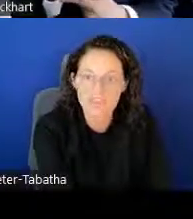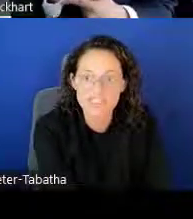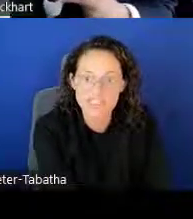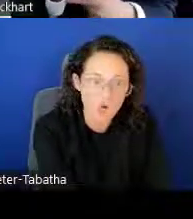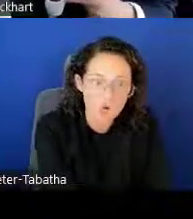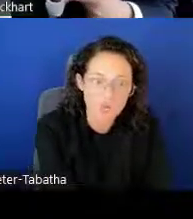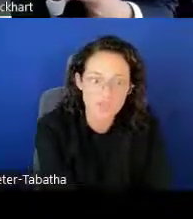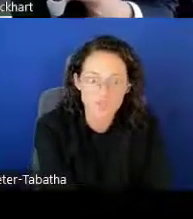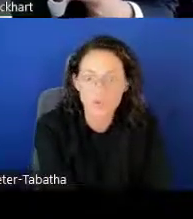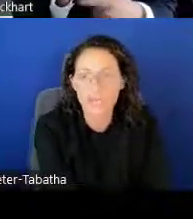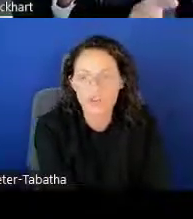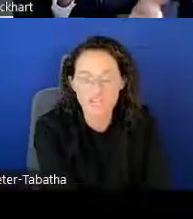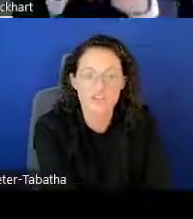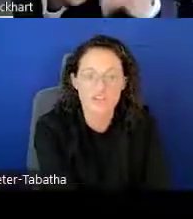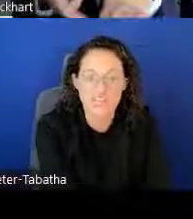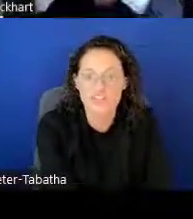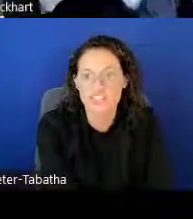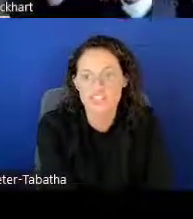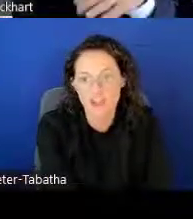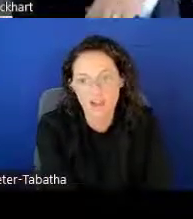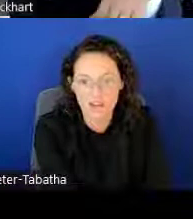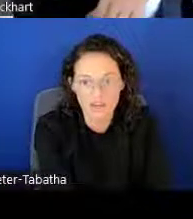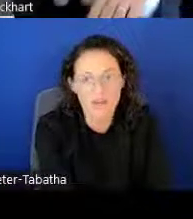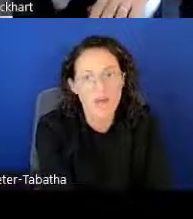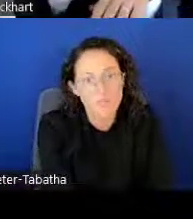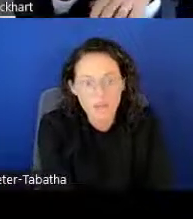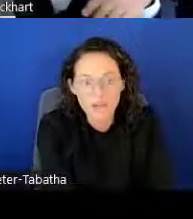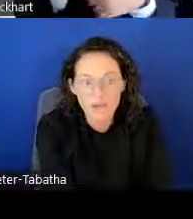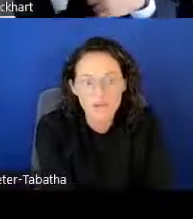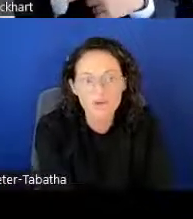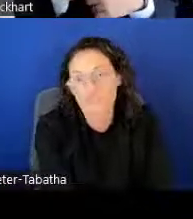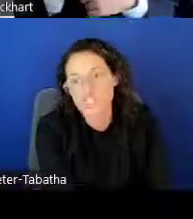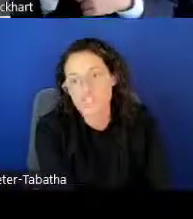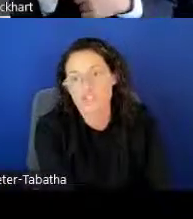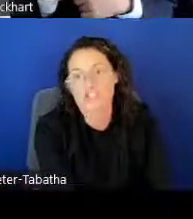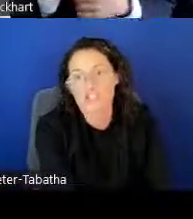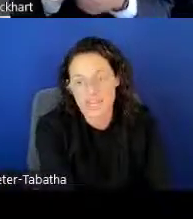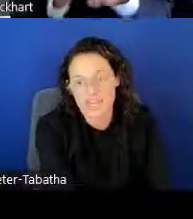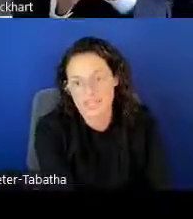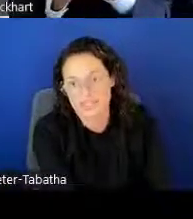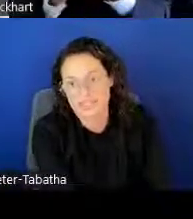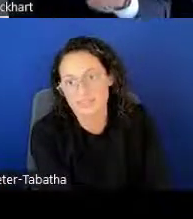And this is all to increase our nation's stock of biomedical research scientists.